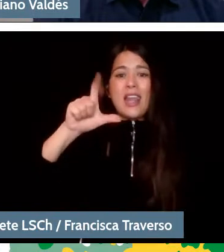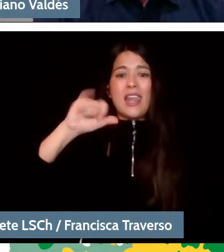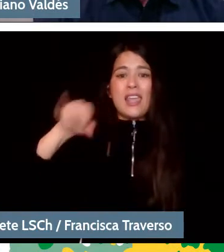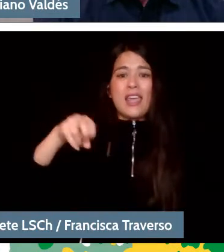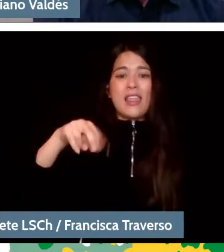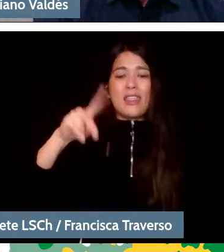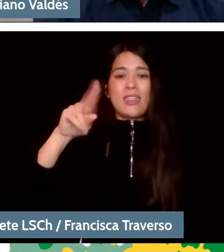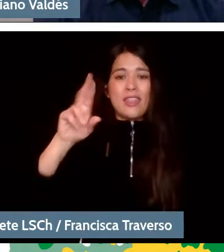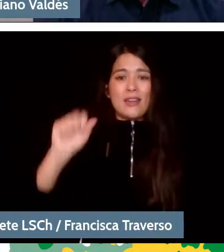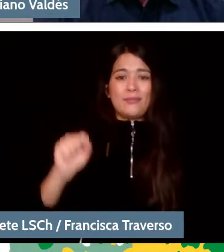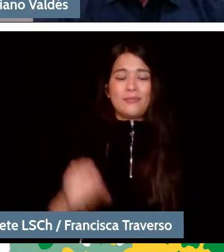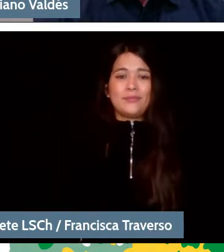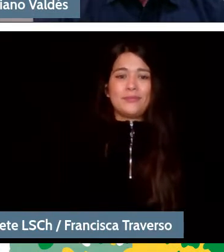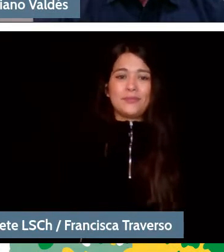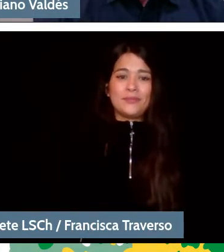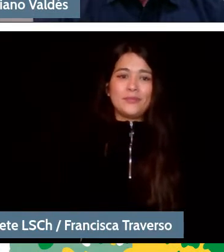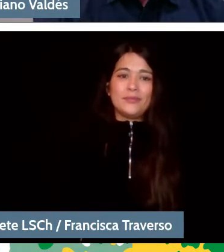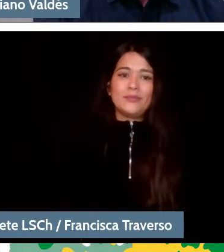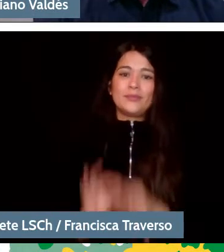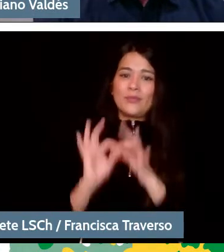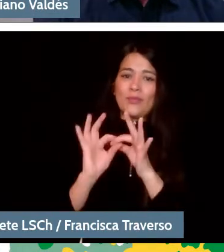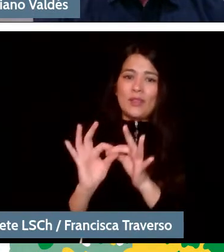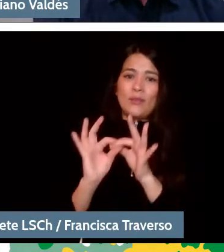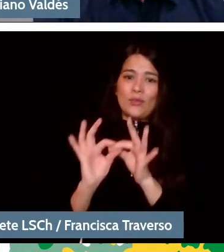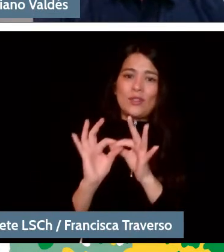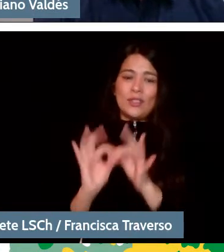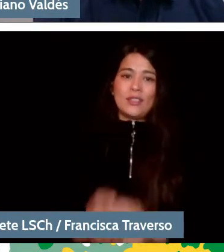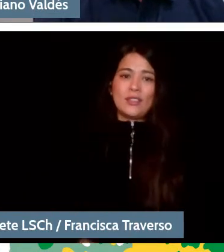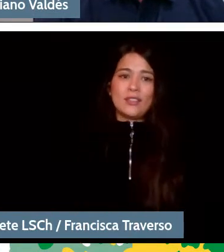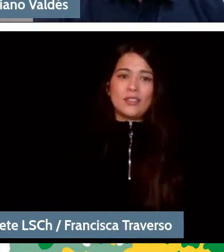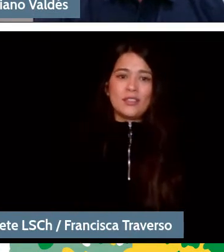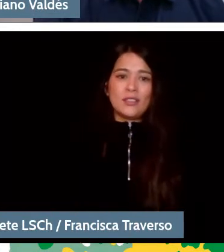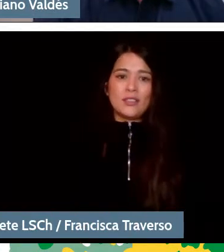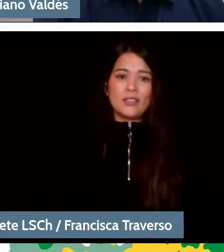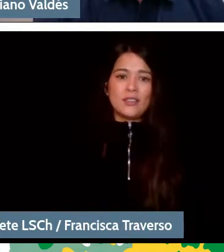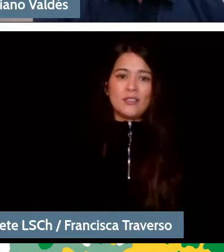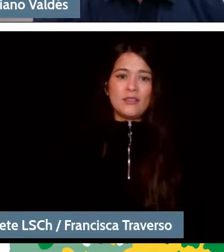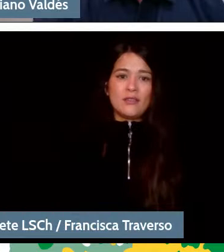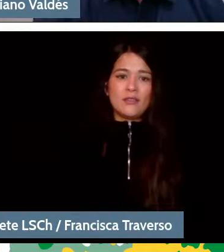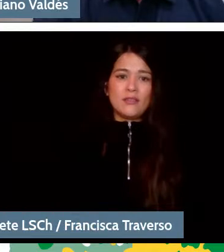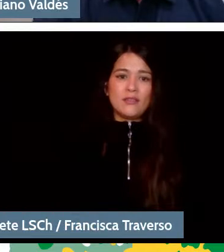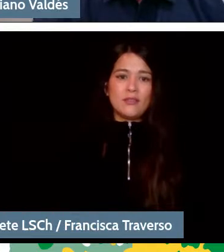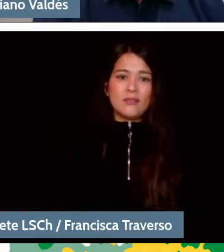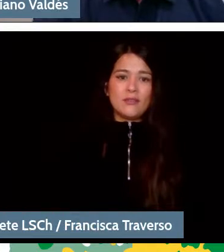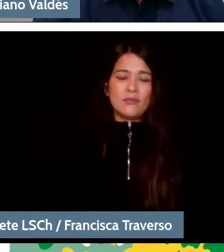Thank you very much. Well, thanks to all of you